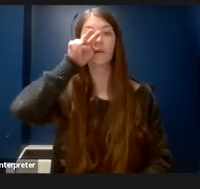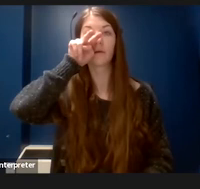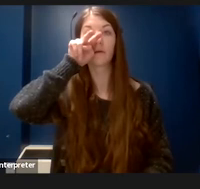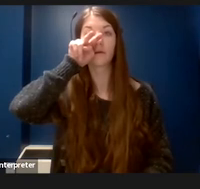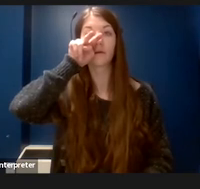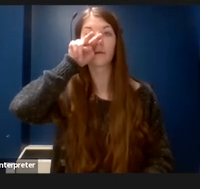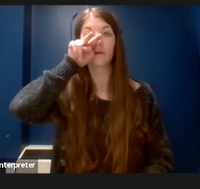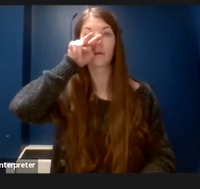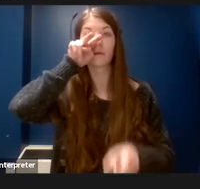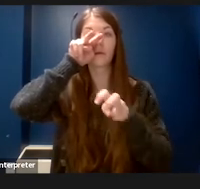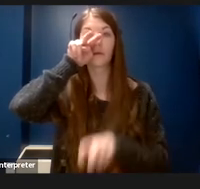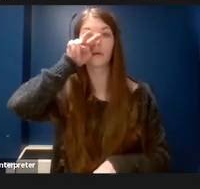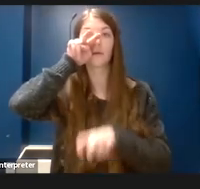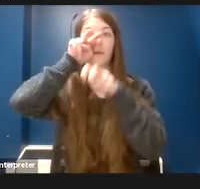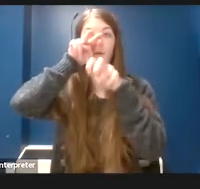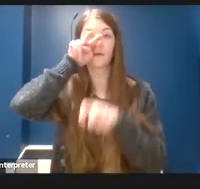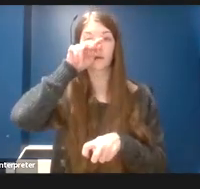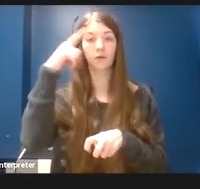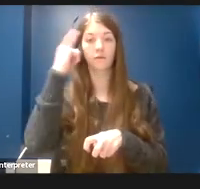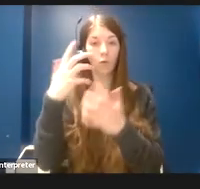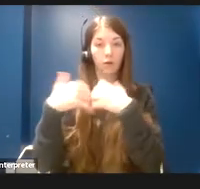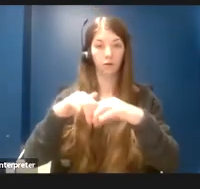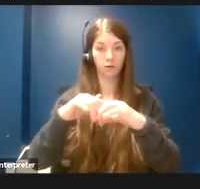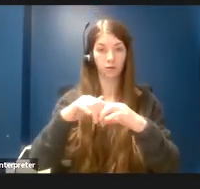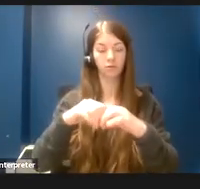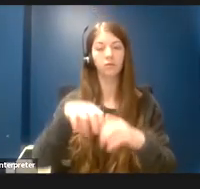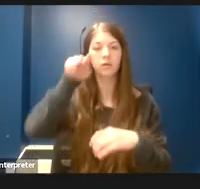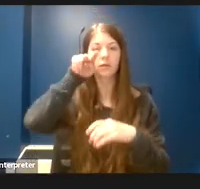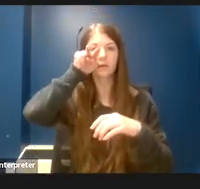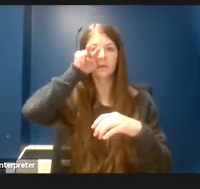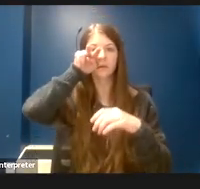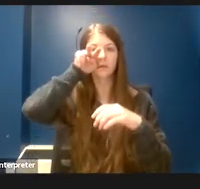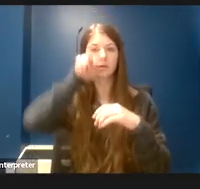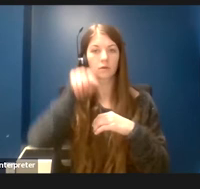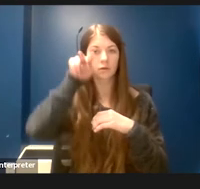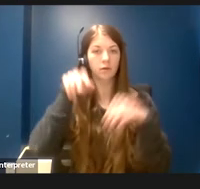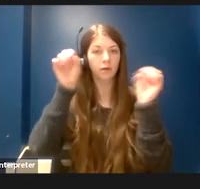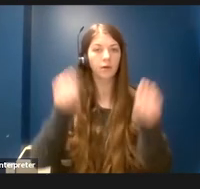can adjust but the oculars can also adjust not just left and right, but also up and down.